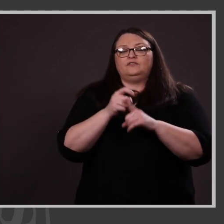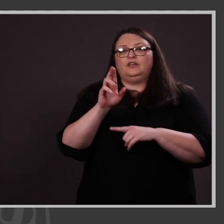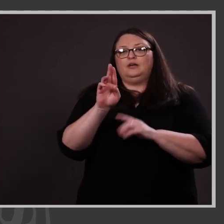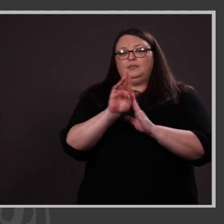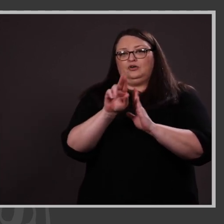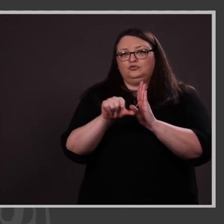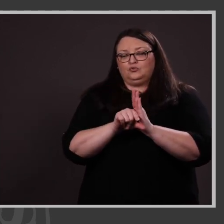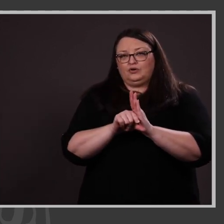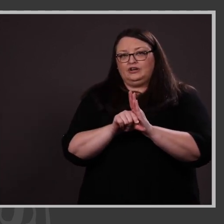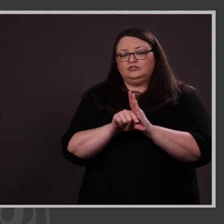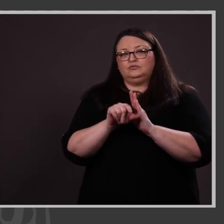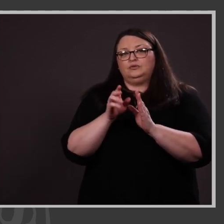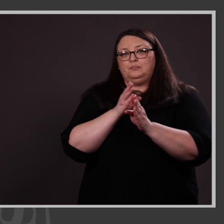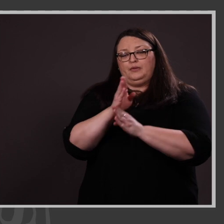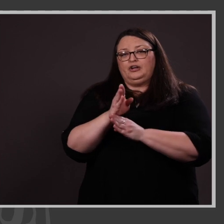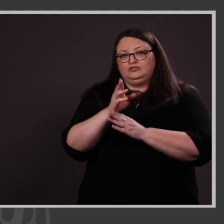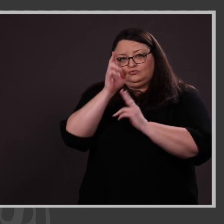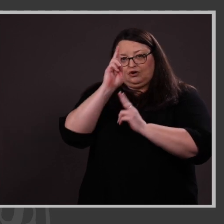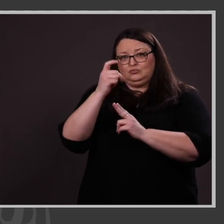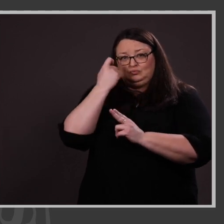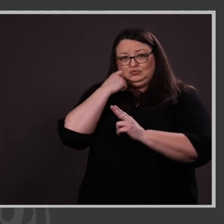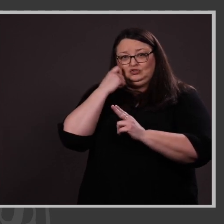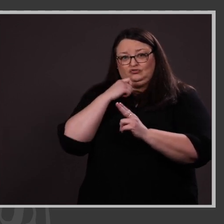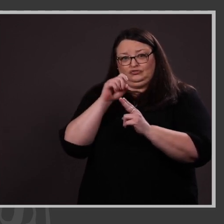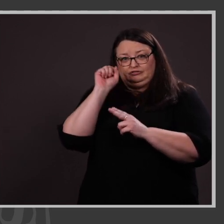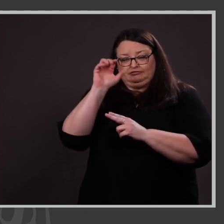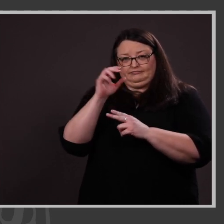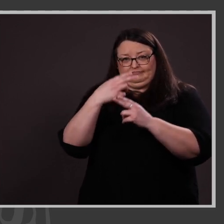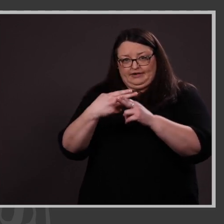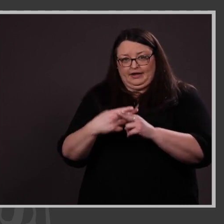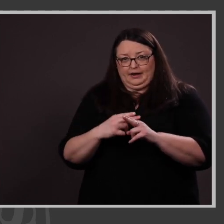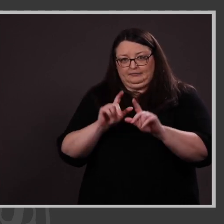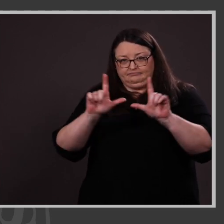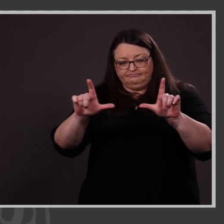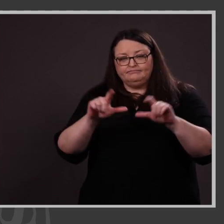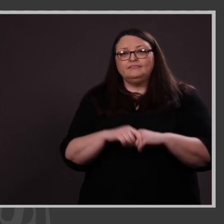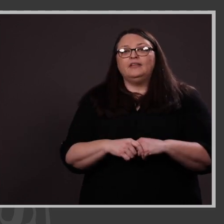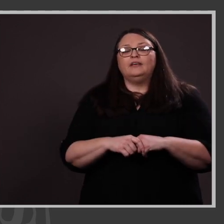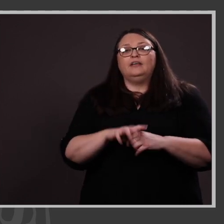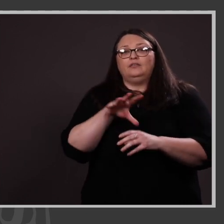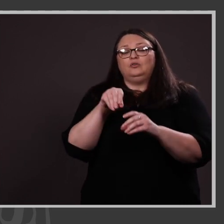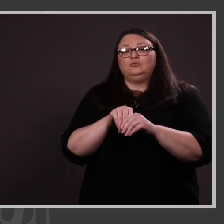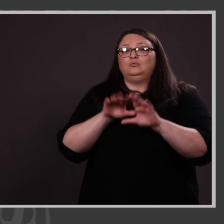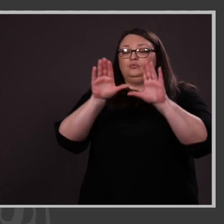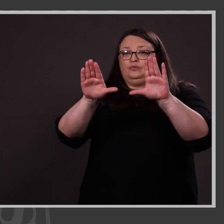we have just named. These students reflect a combination of outstanding scholastic achievement